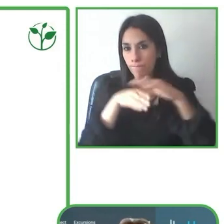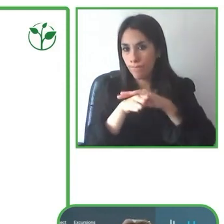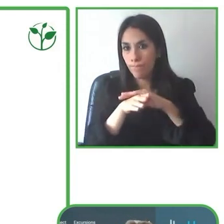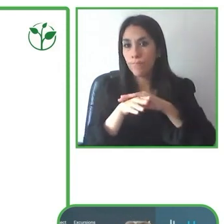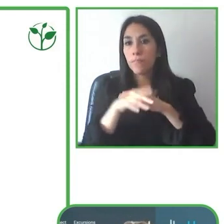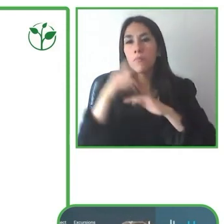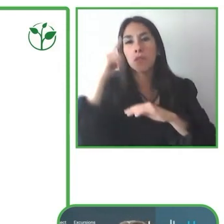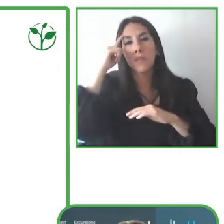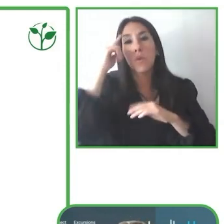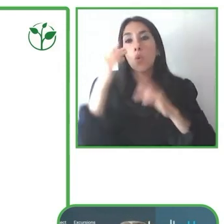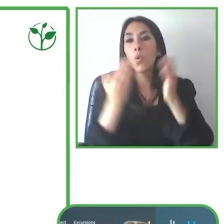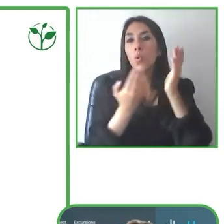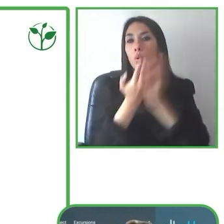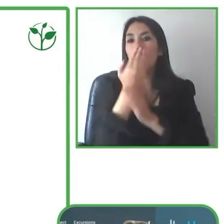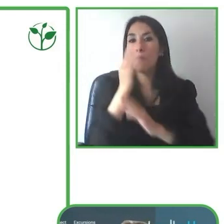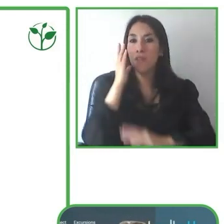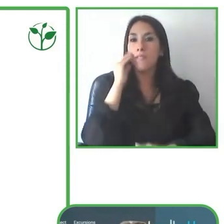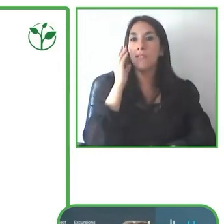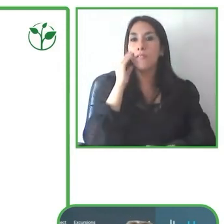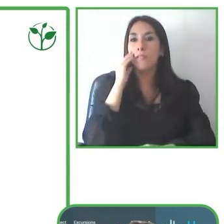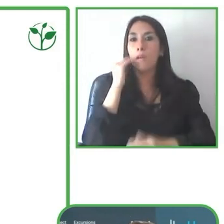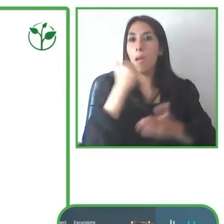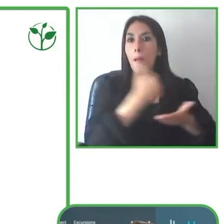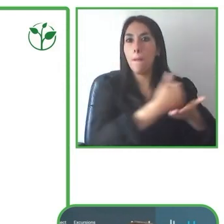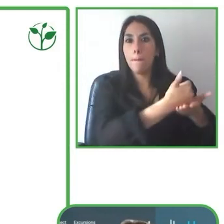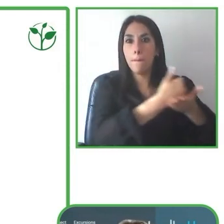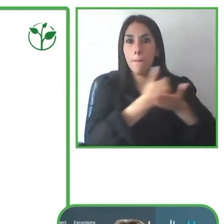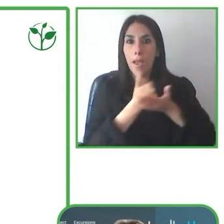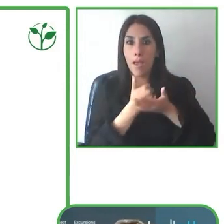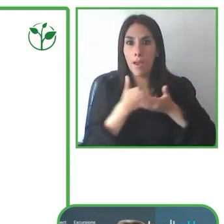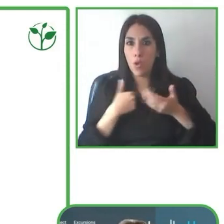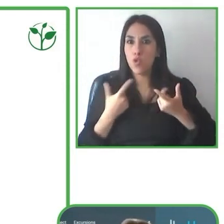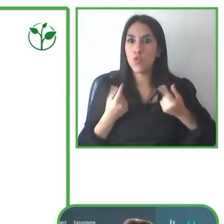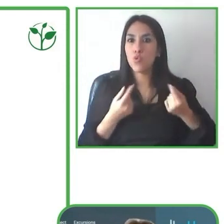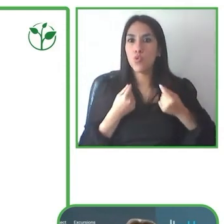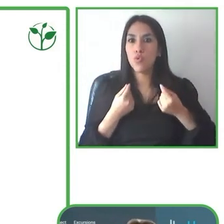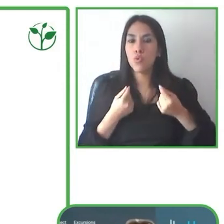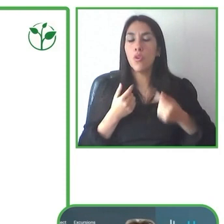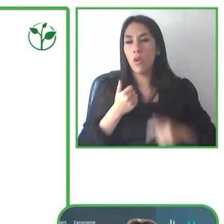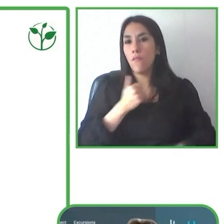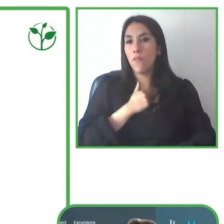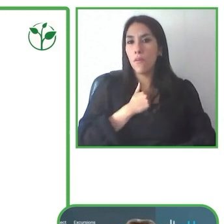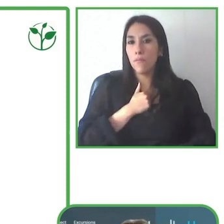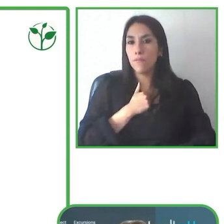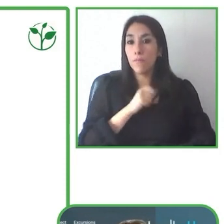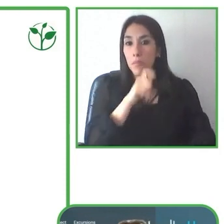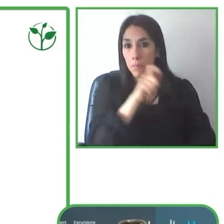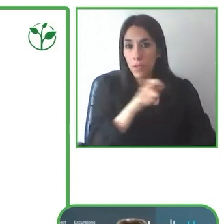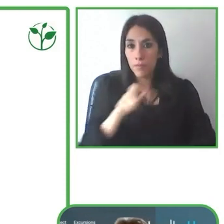Our partners are transport companies, hotels, museums, volunteers and city guides.